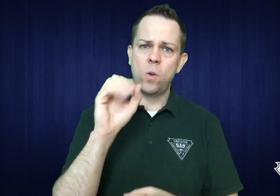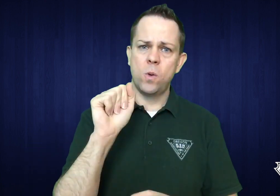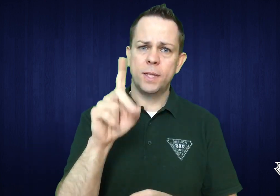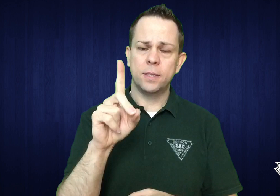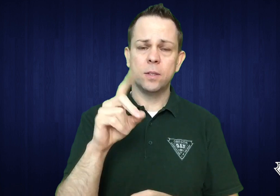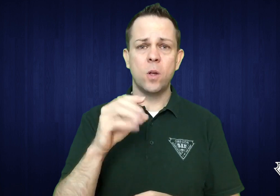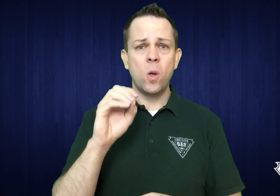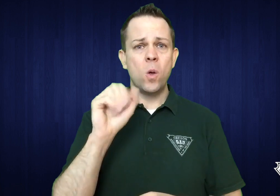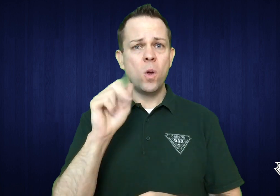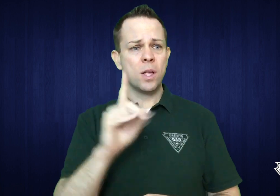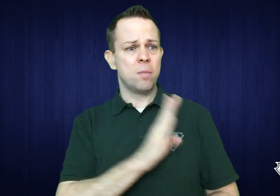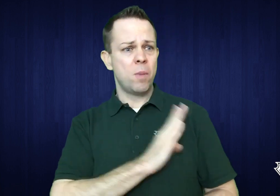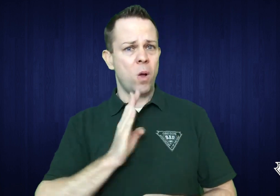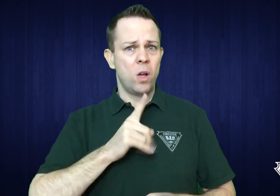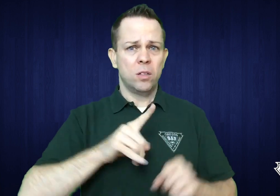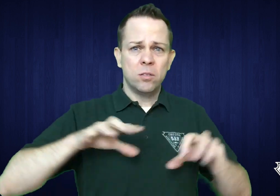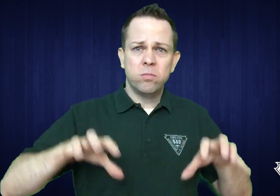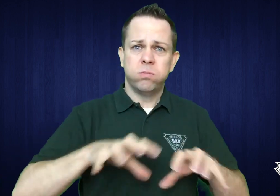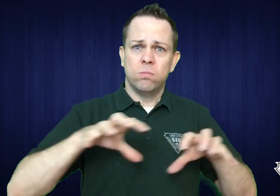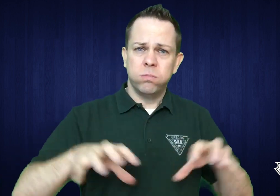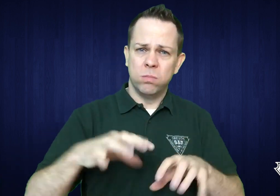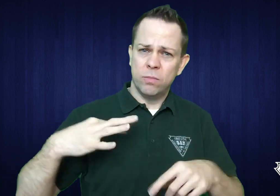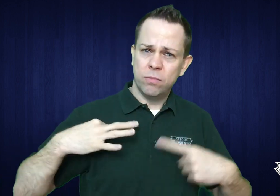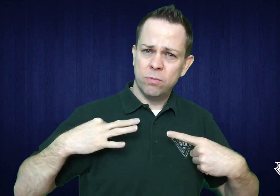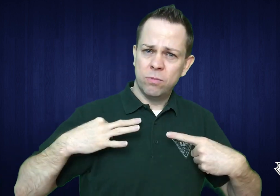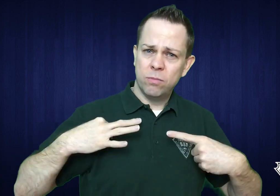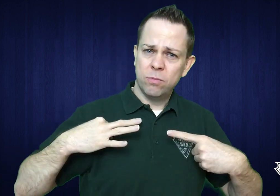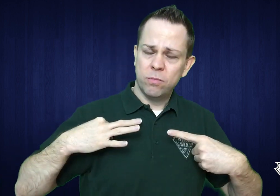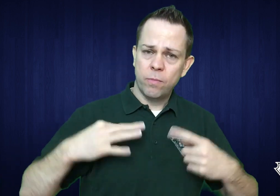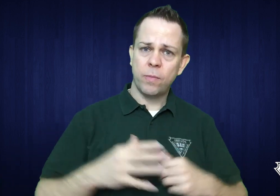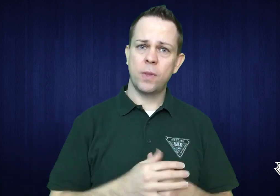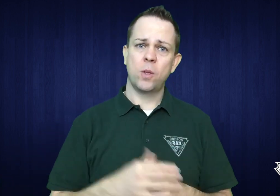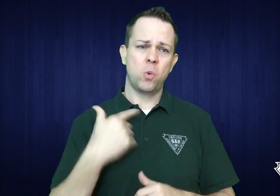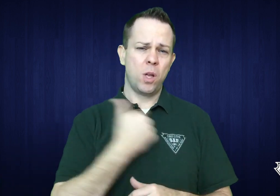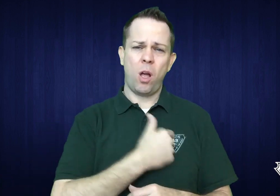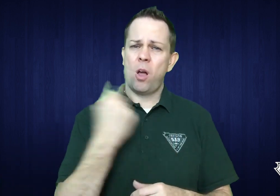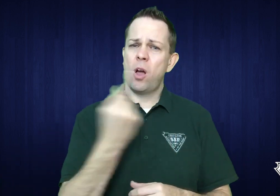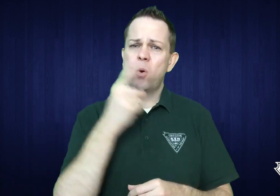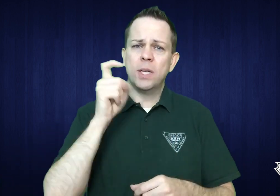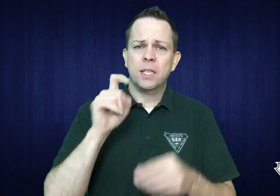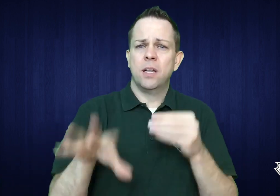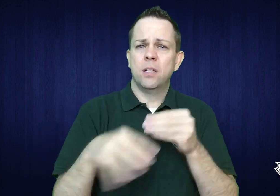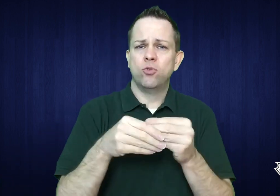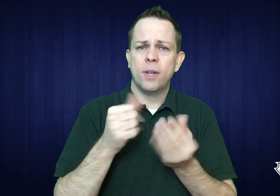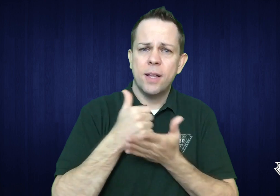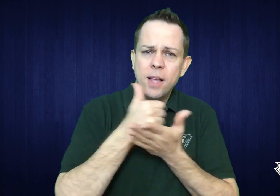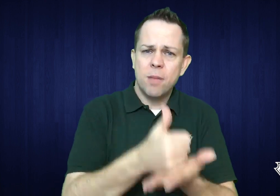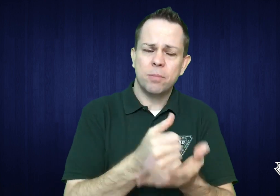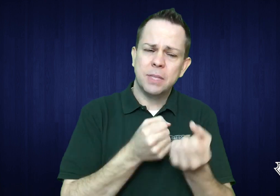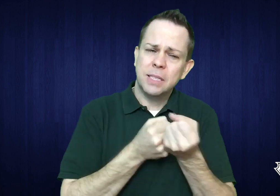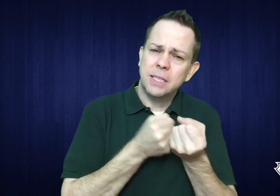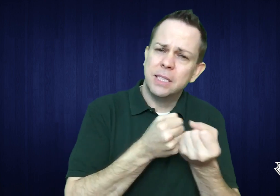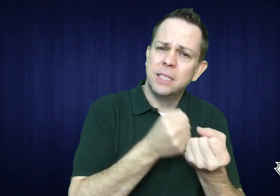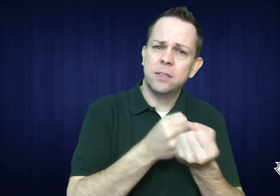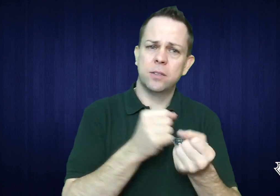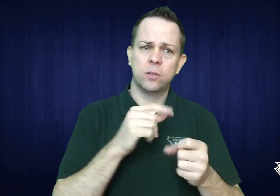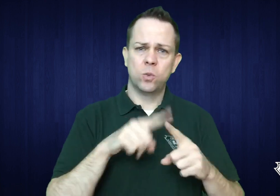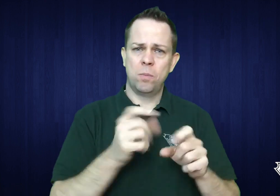OAD has been very active, but OAD board members are volunteers and we always need extra help in our efforts